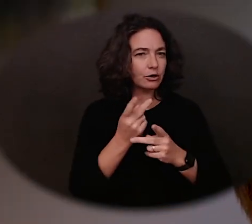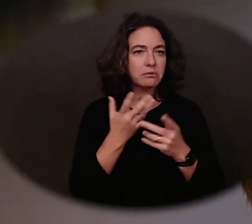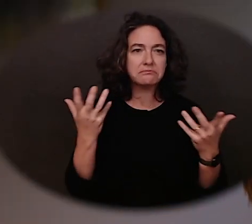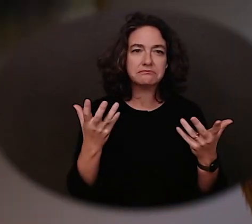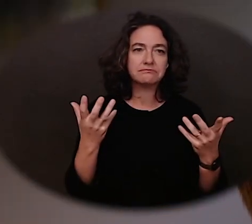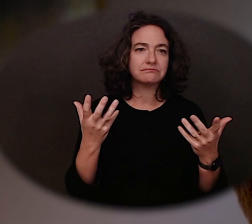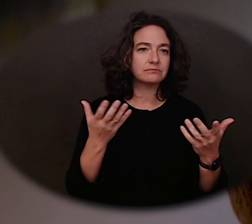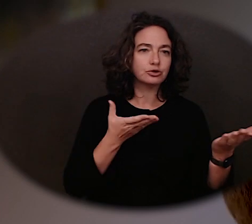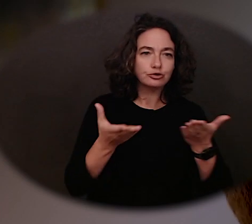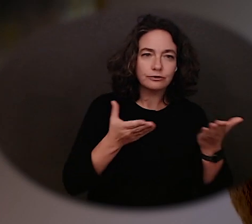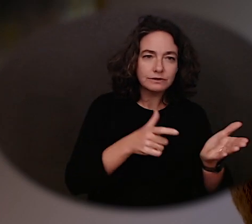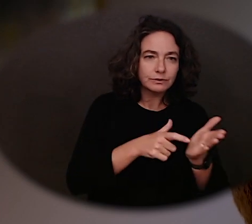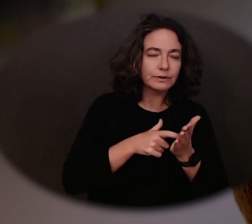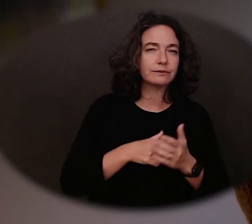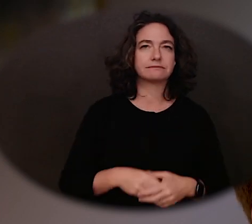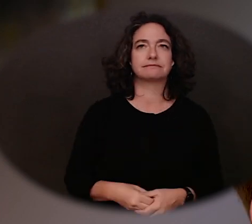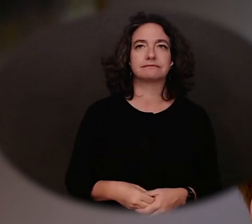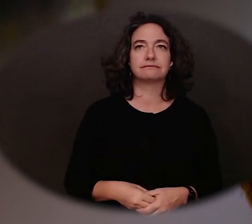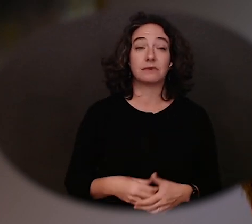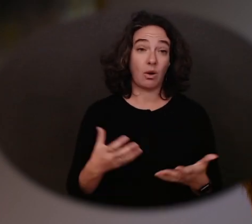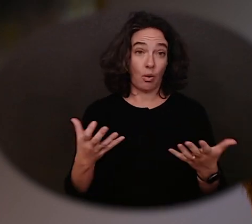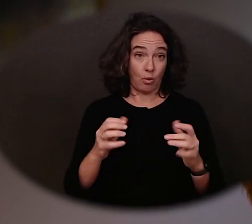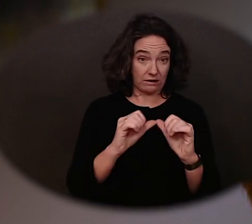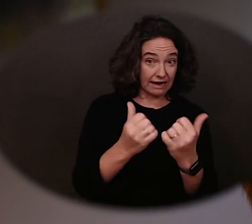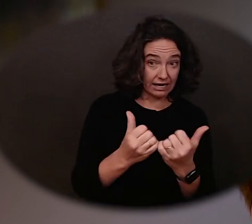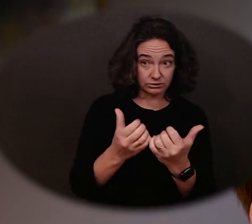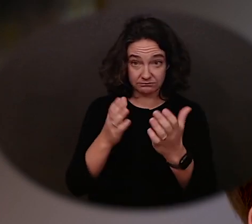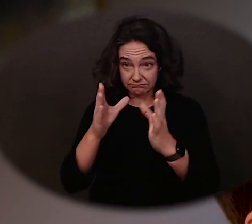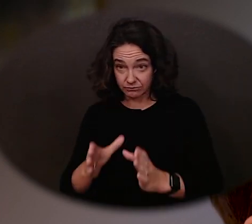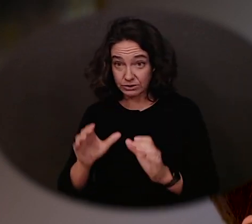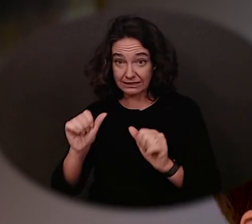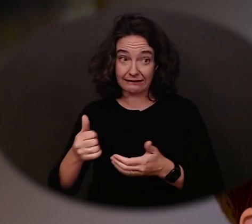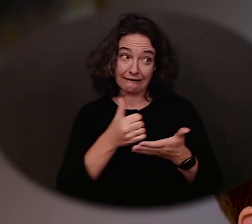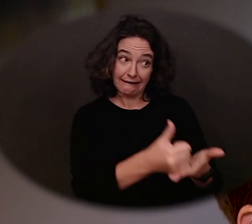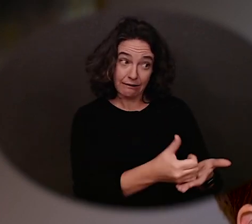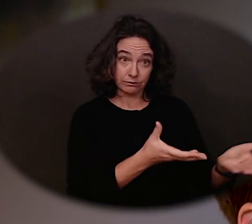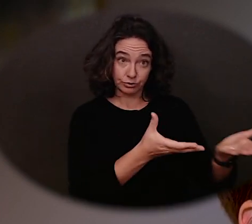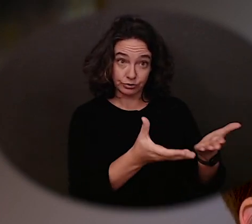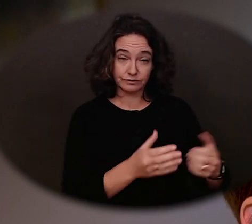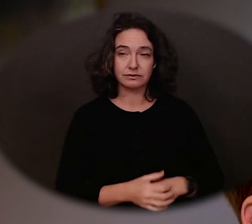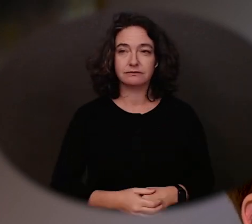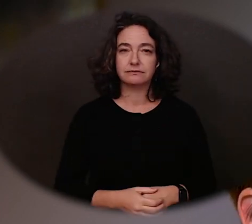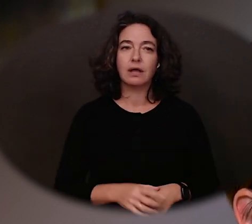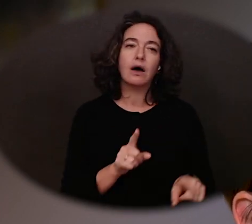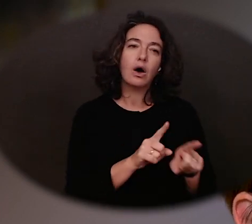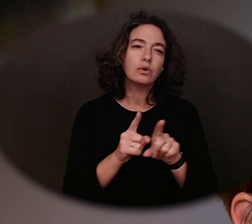the individual or agency that can provide the services and timelines to make sure progress is being made.